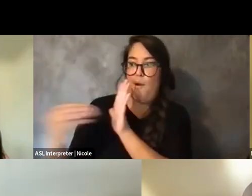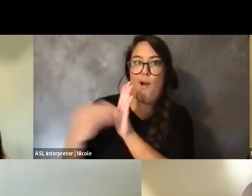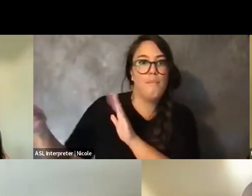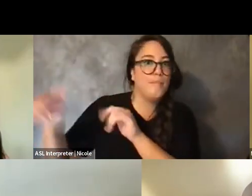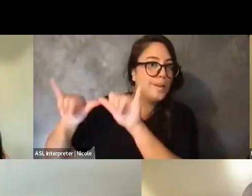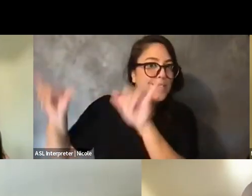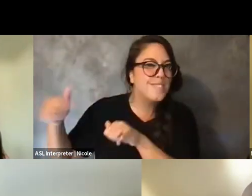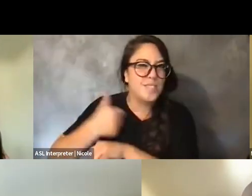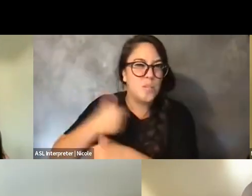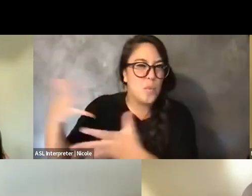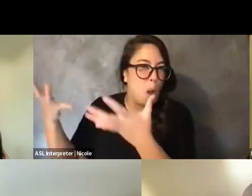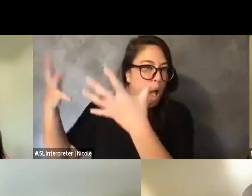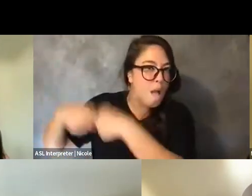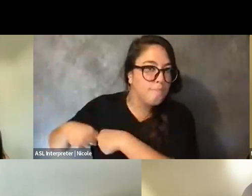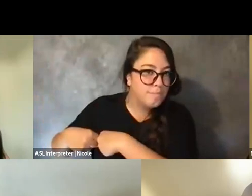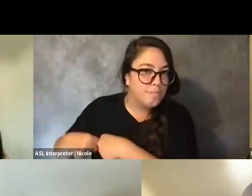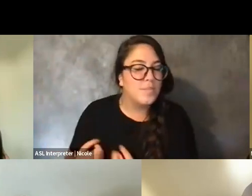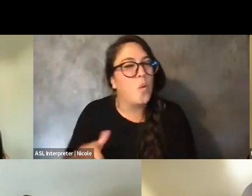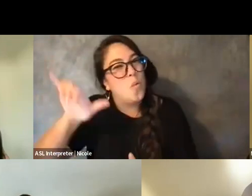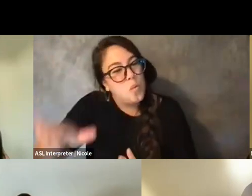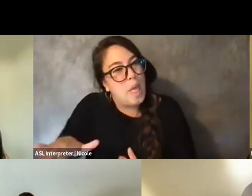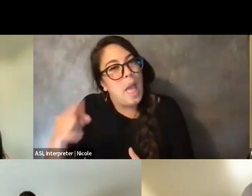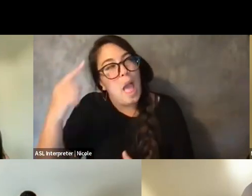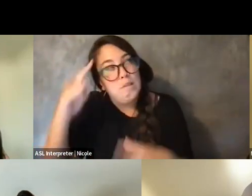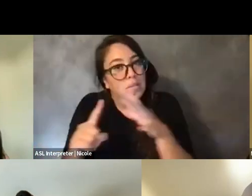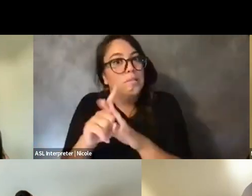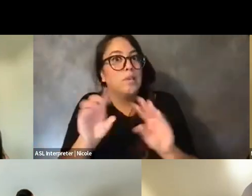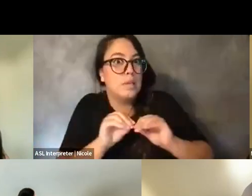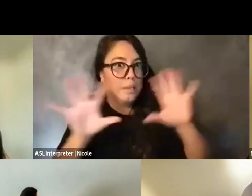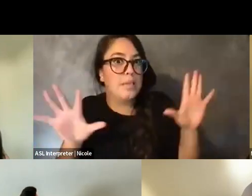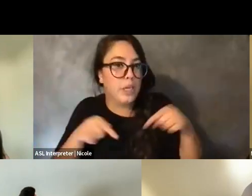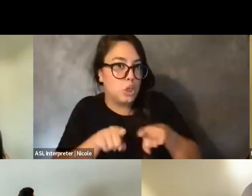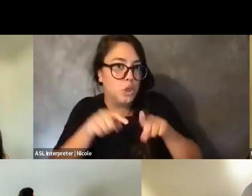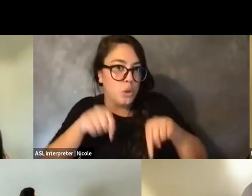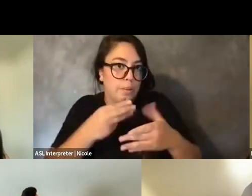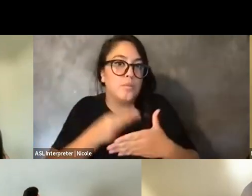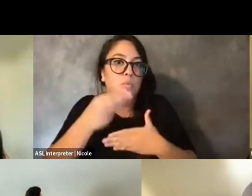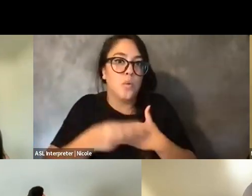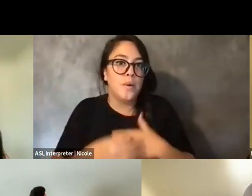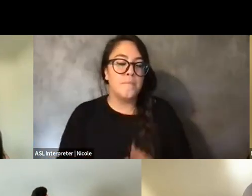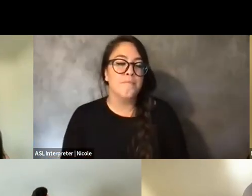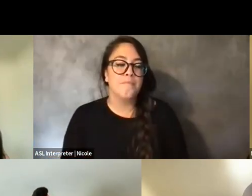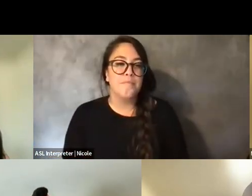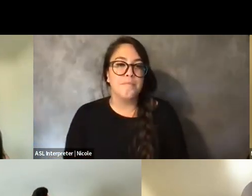And I think that has become clear to me in this program and has like, I guess,